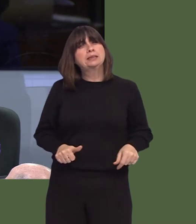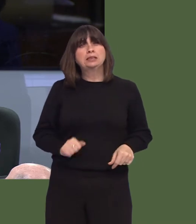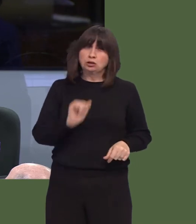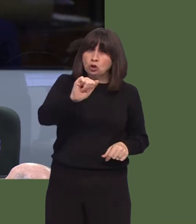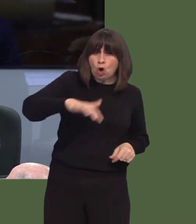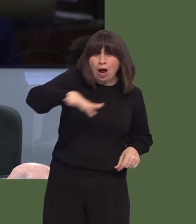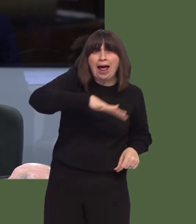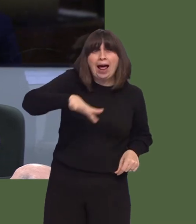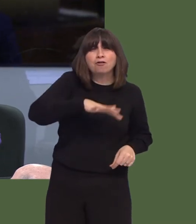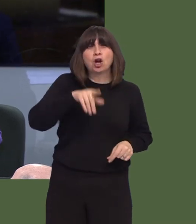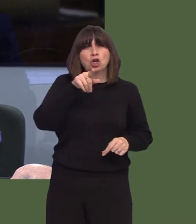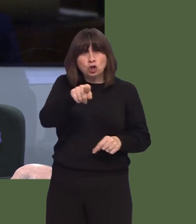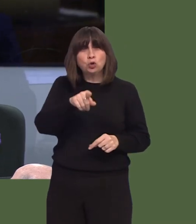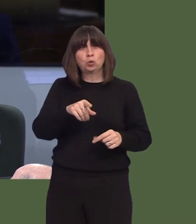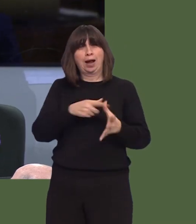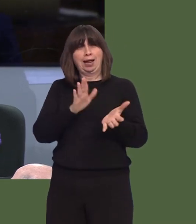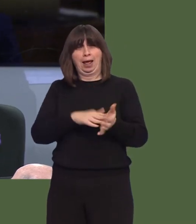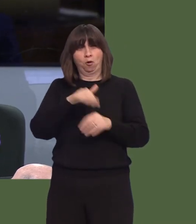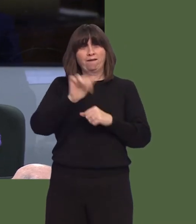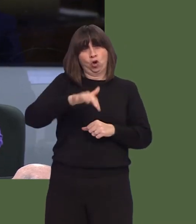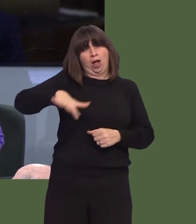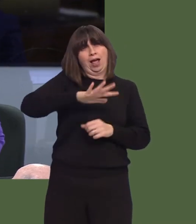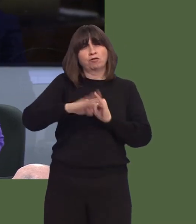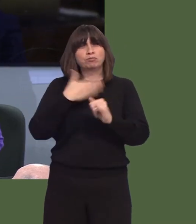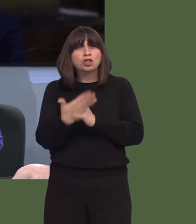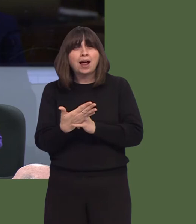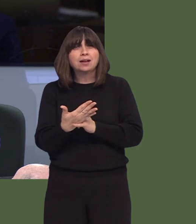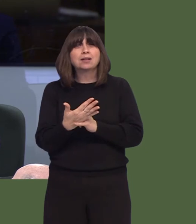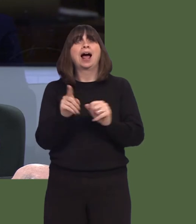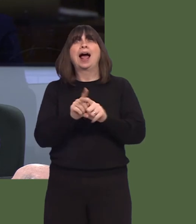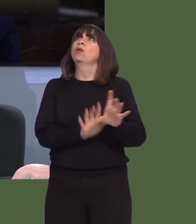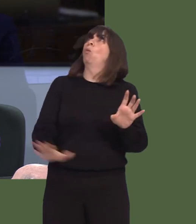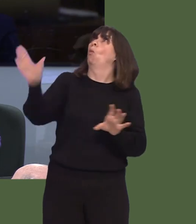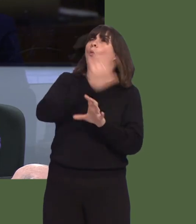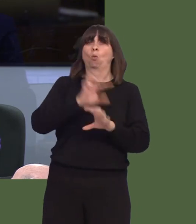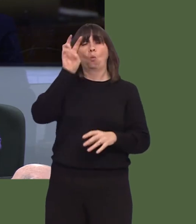own constituency, to address this, but more widely across Wales?